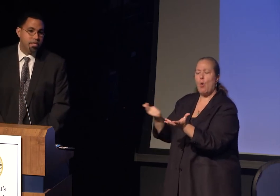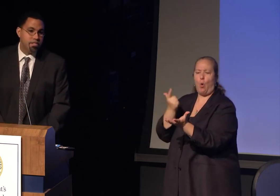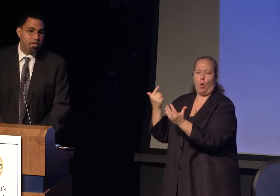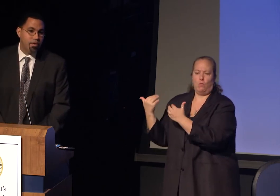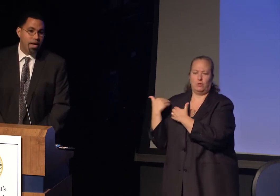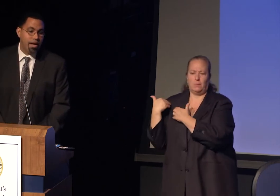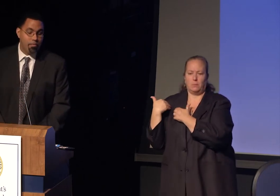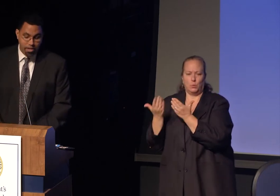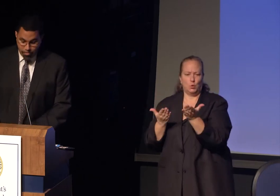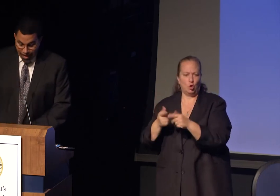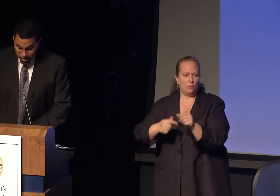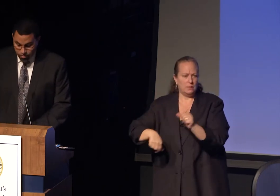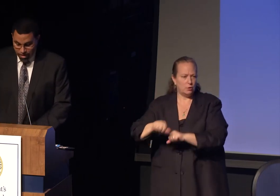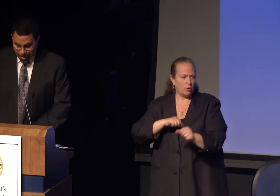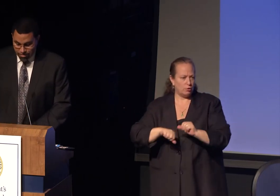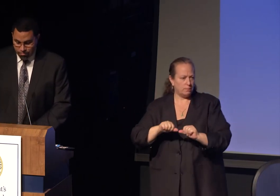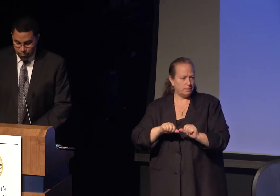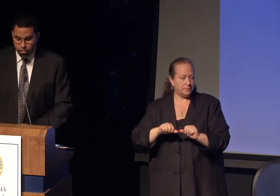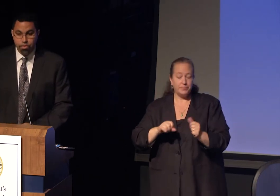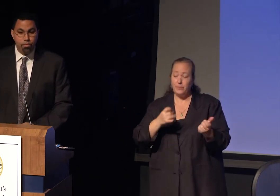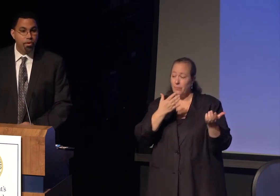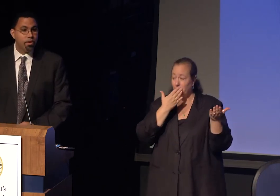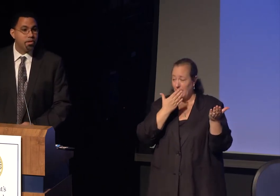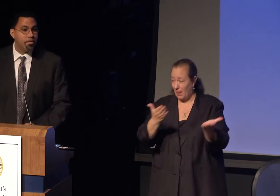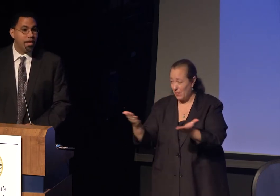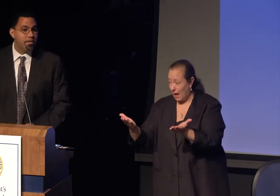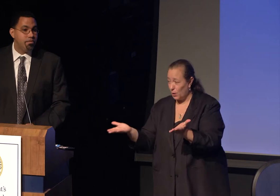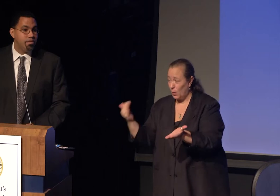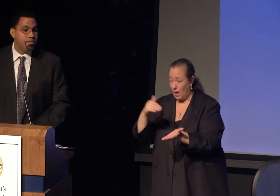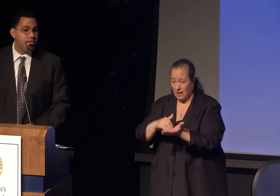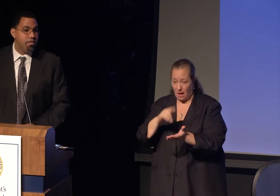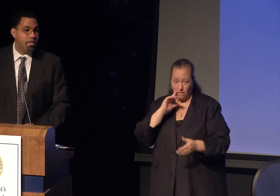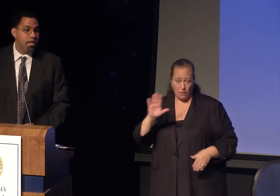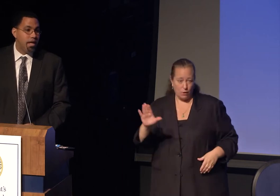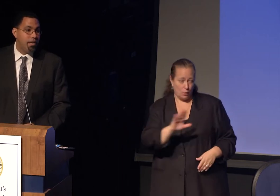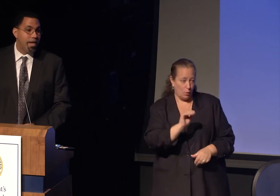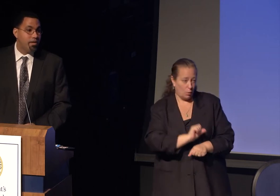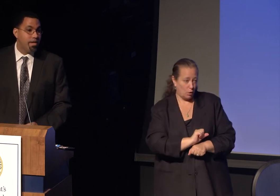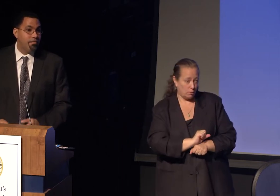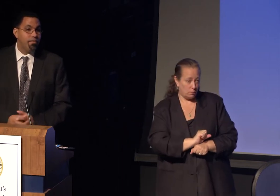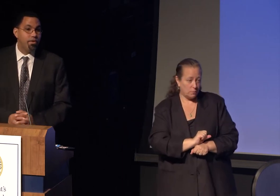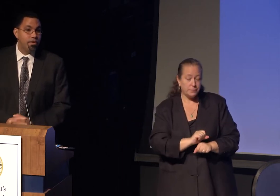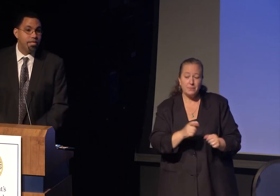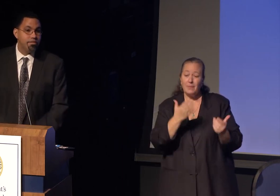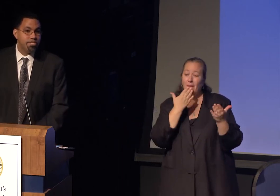I want to thank you again for the work you do. Thank you again for your leadership